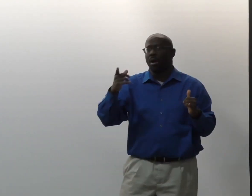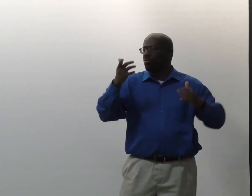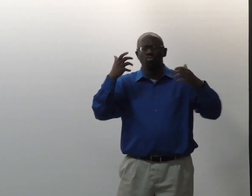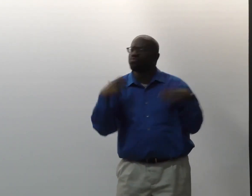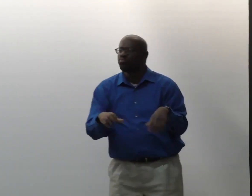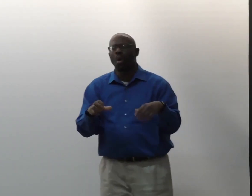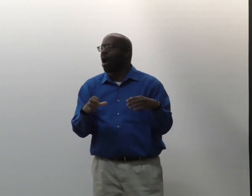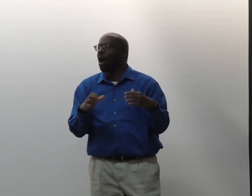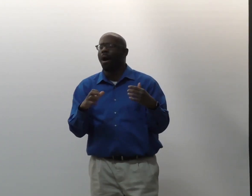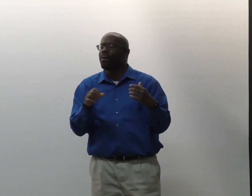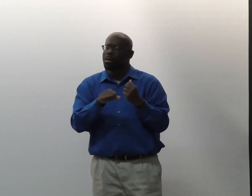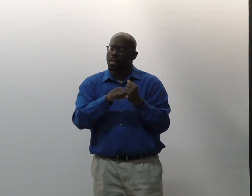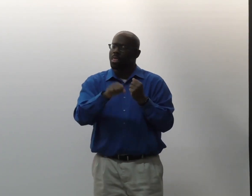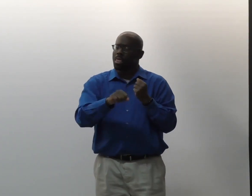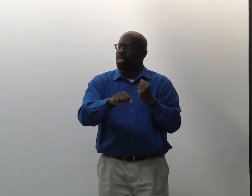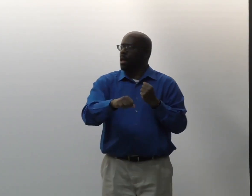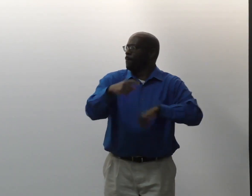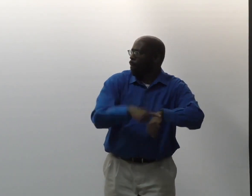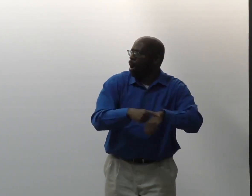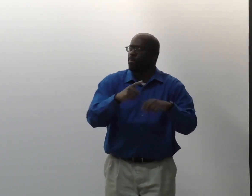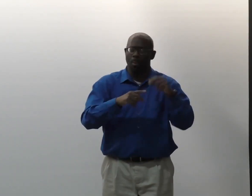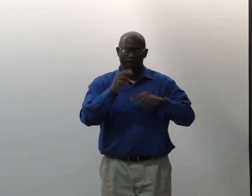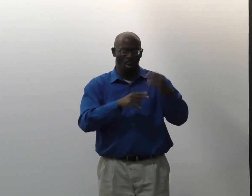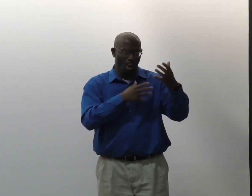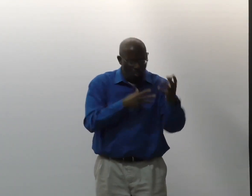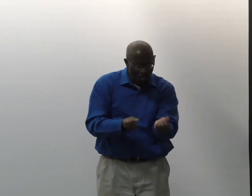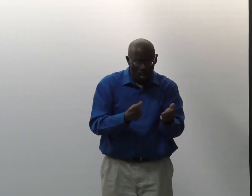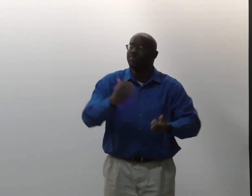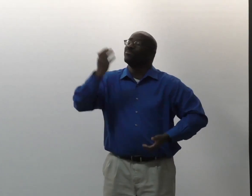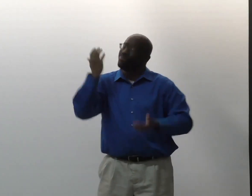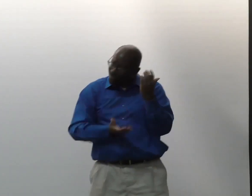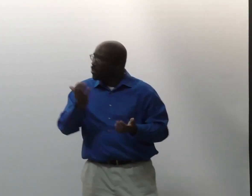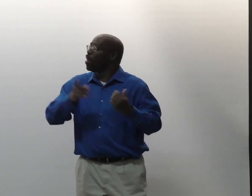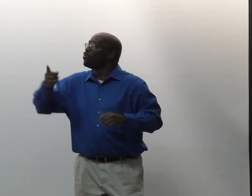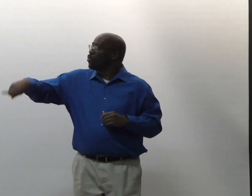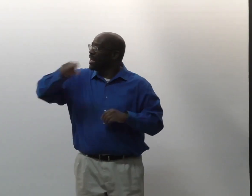At the same time, it takes time to build that trust.